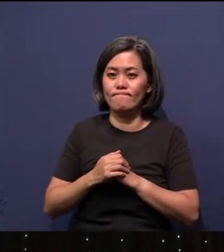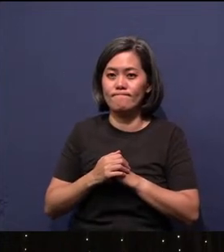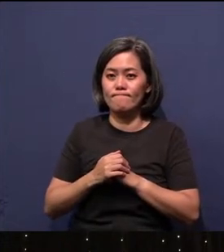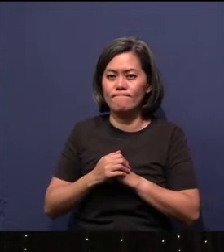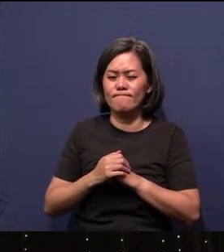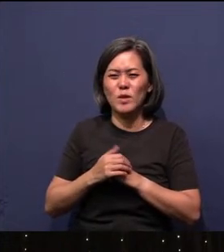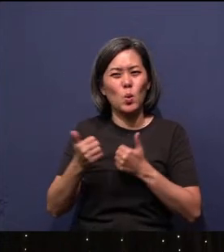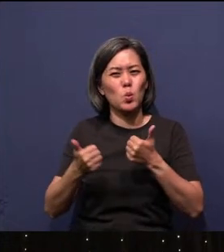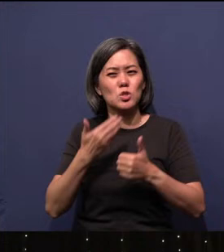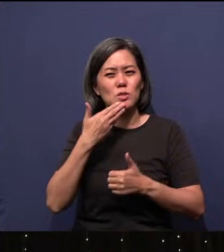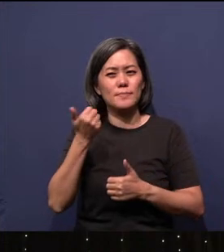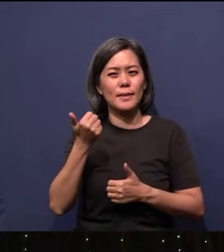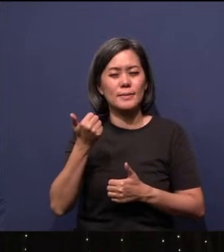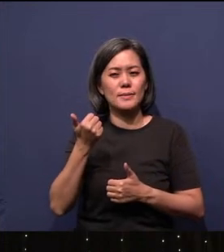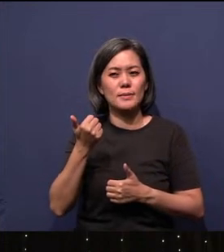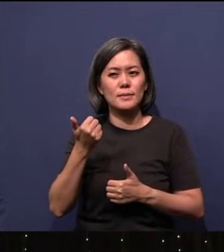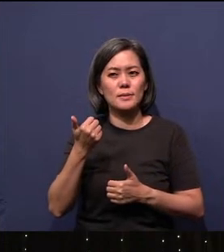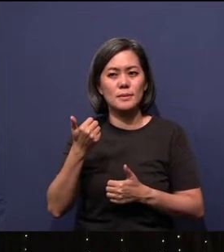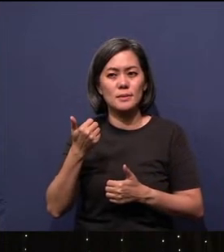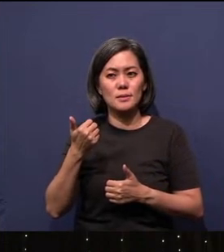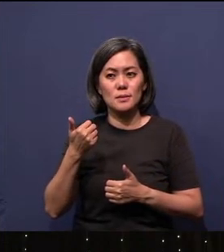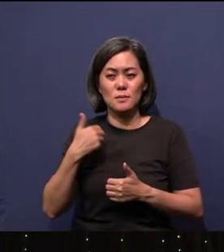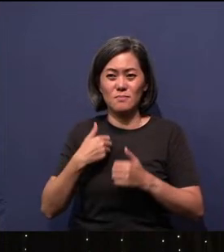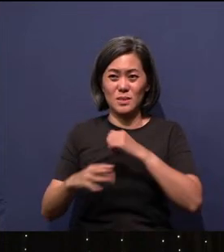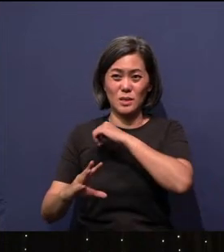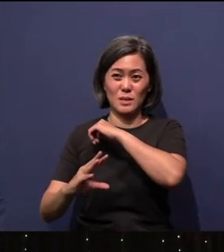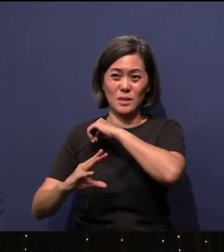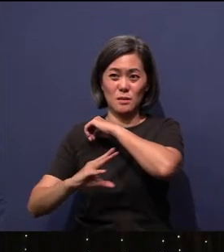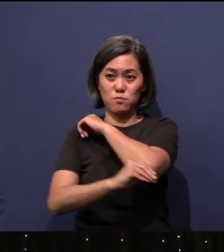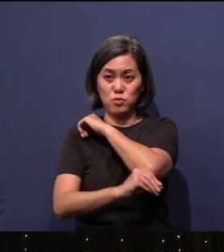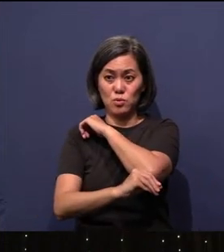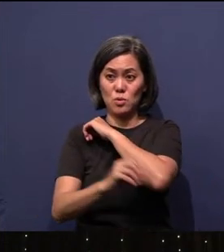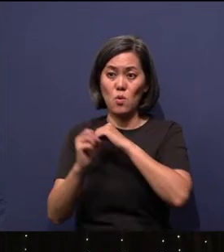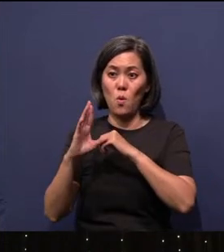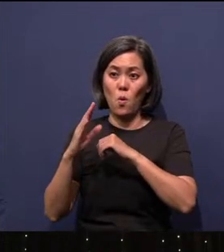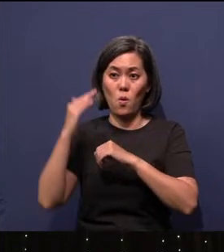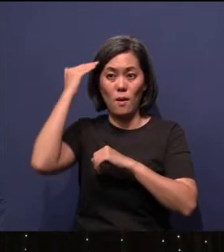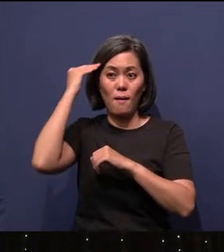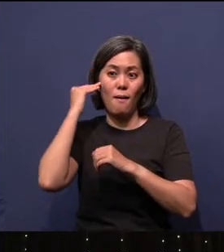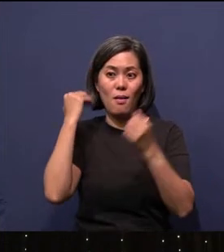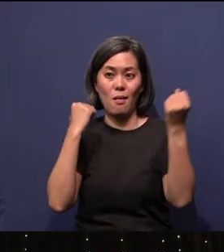Which is better, to be struck on the heel or to be crushed in the head? And not